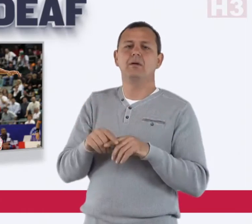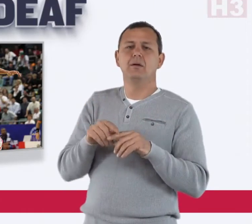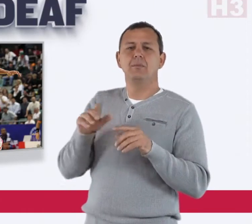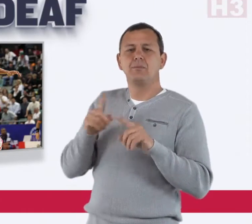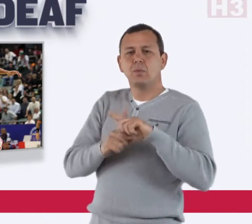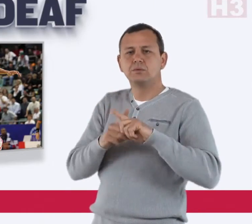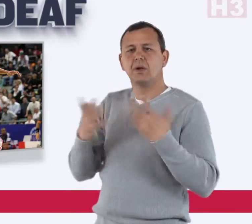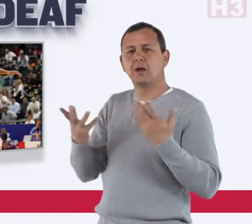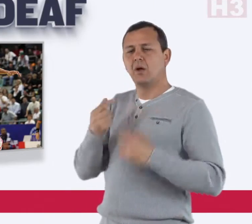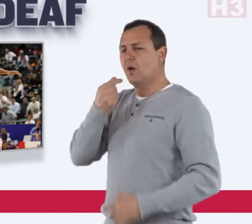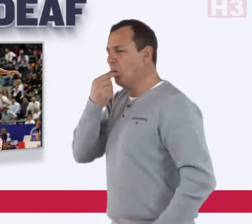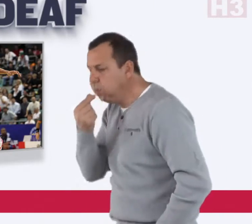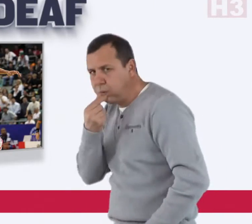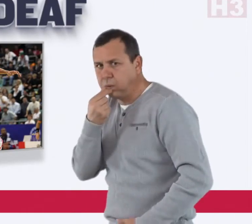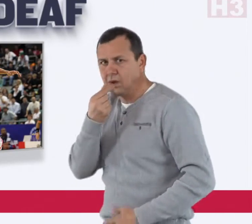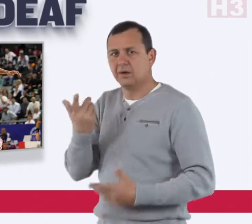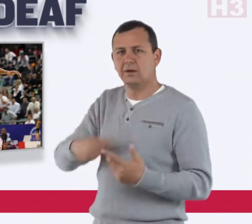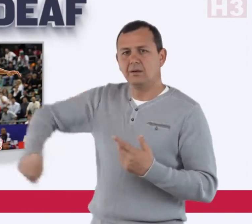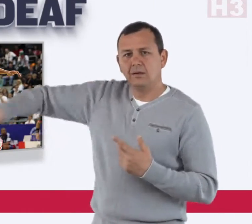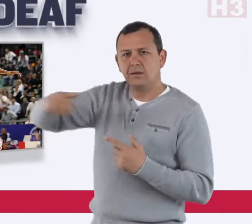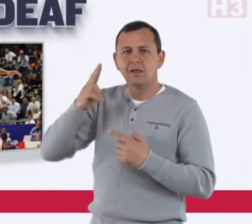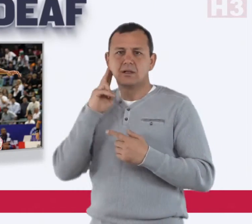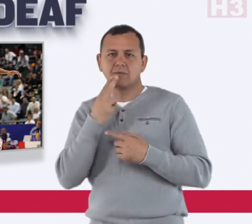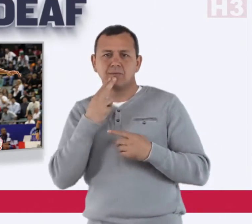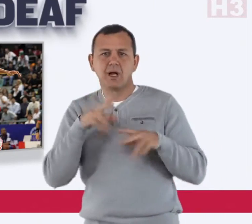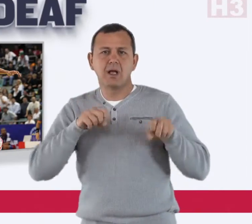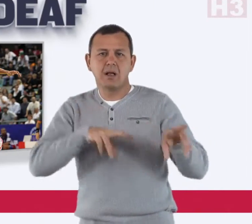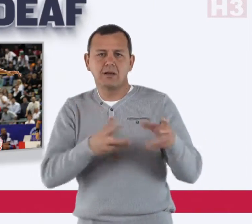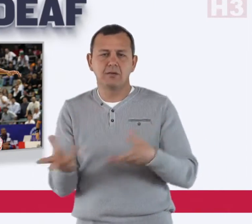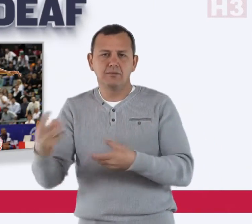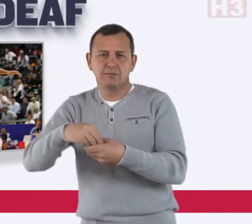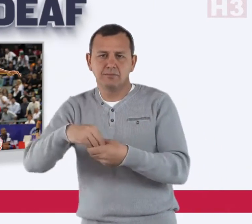how to referee deaf players.